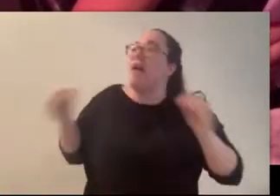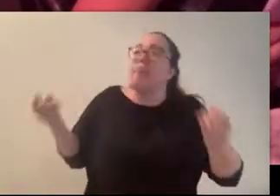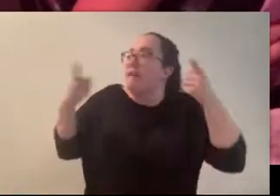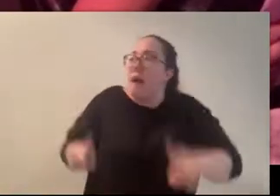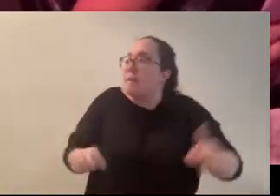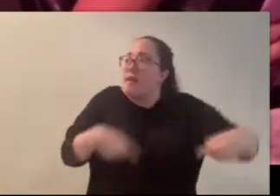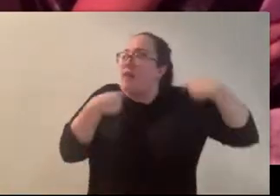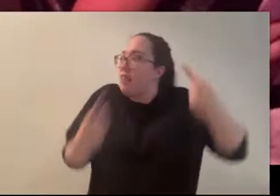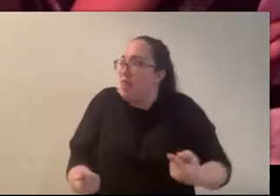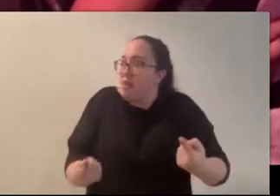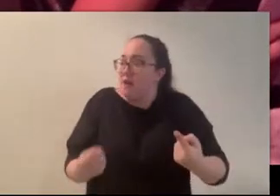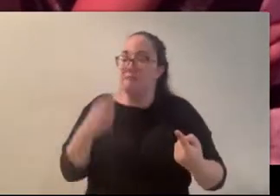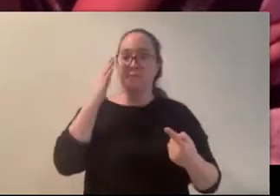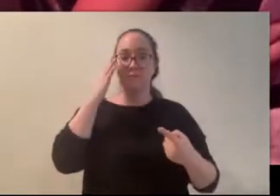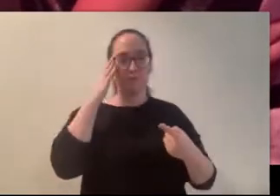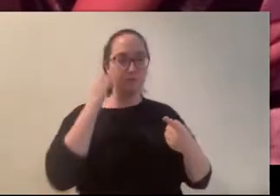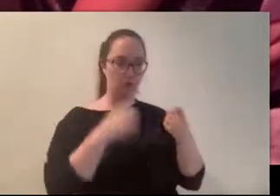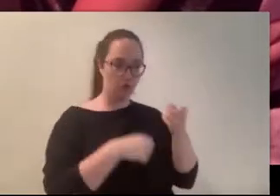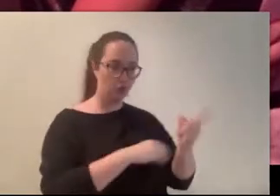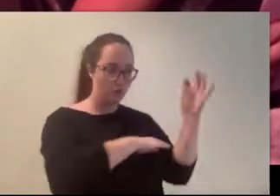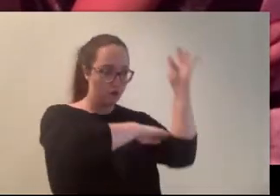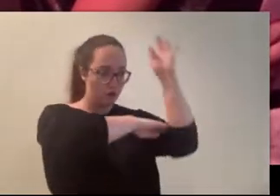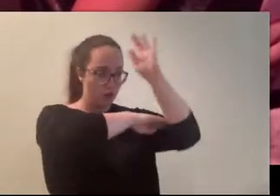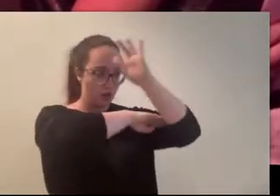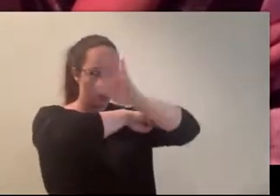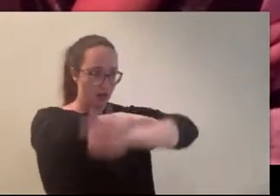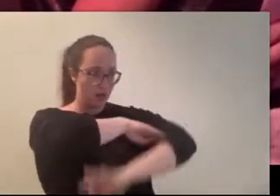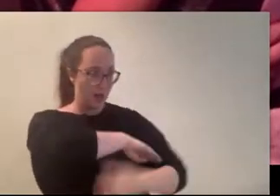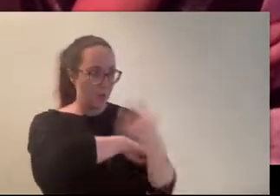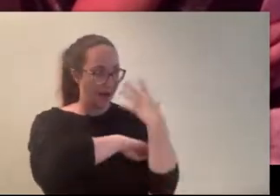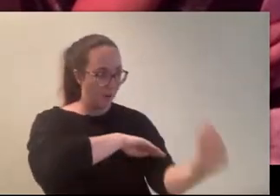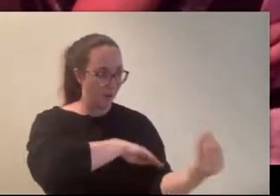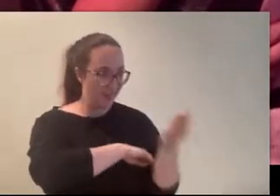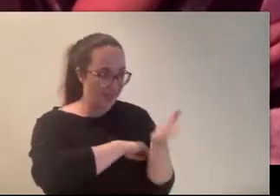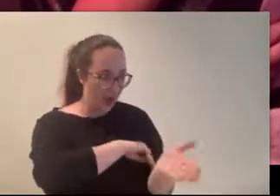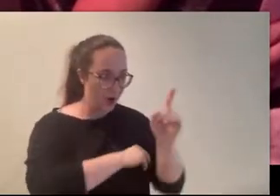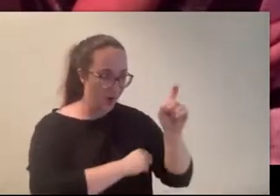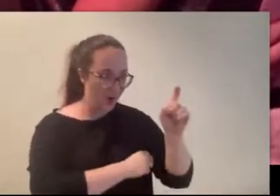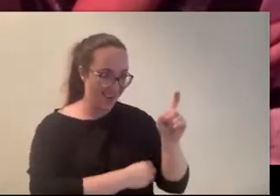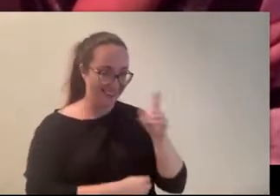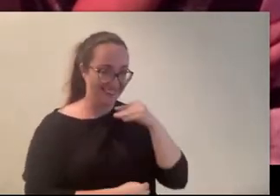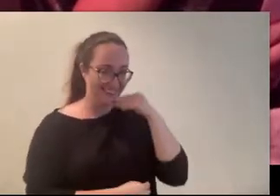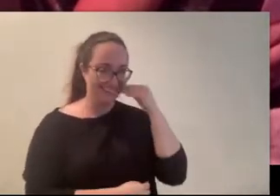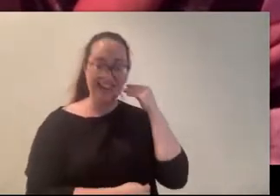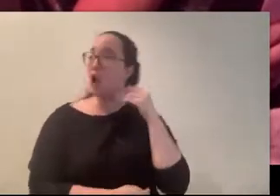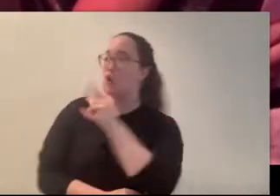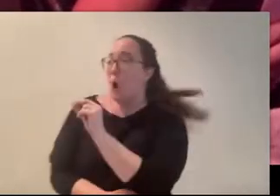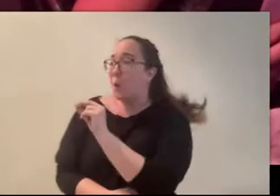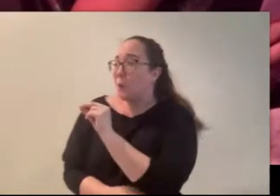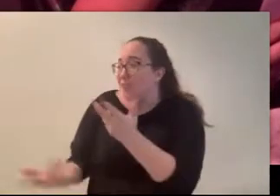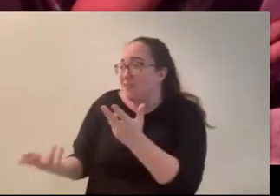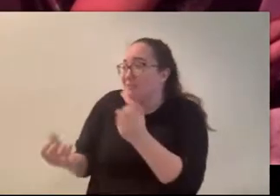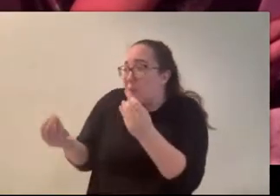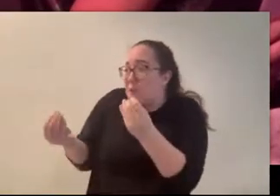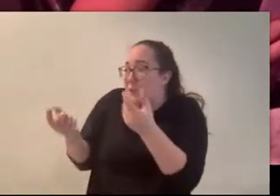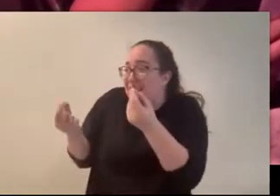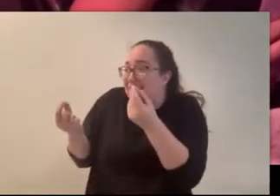“Have you gone after dark?” Stefi had started to smile. “No, but so what?” “That’s when she’s active;